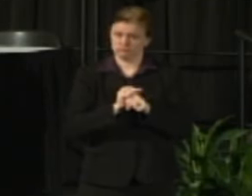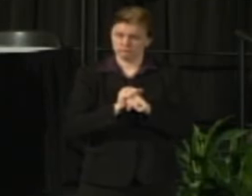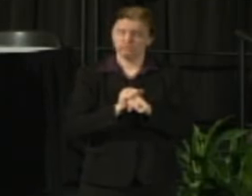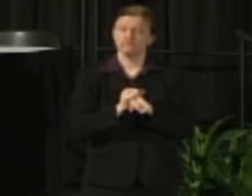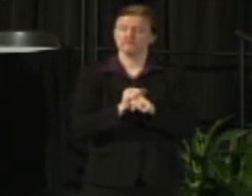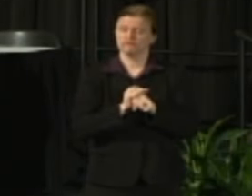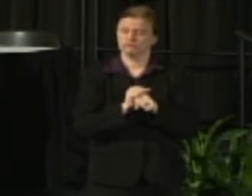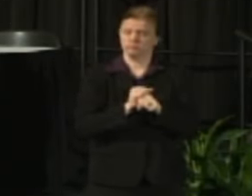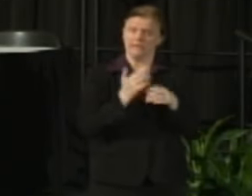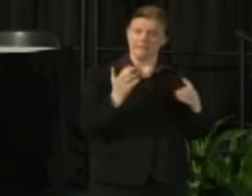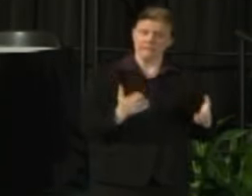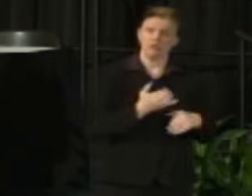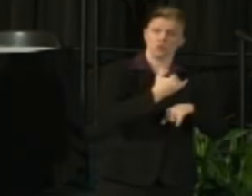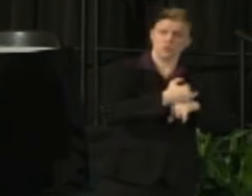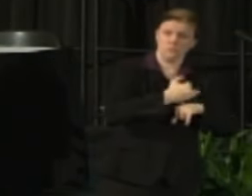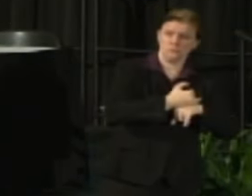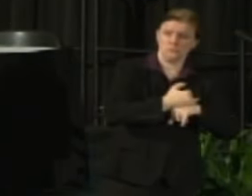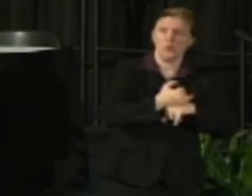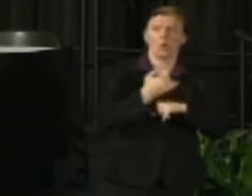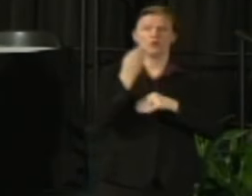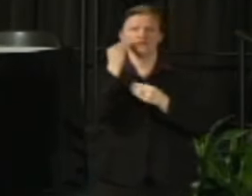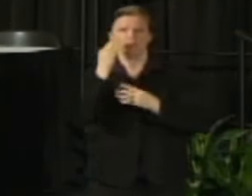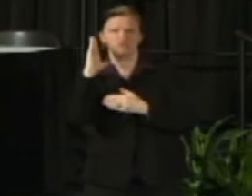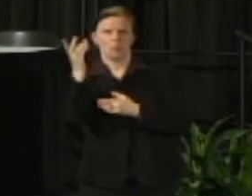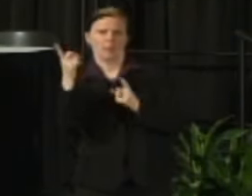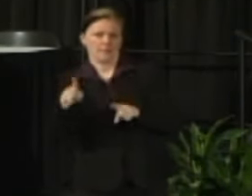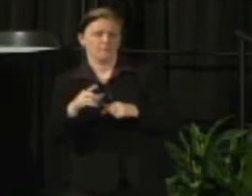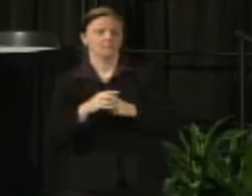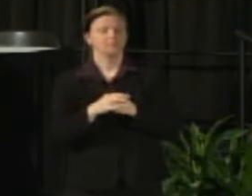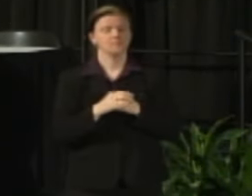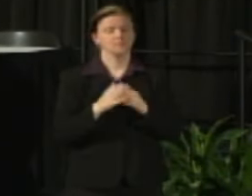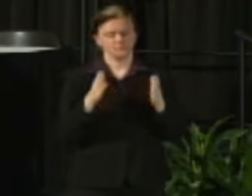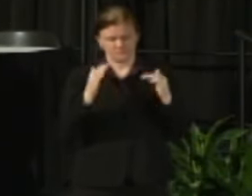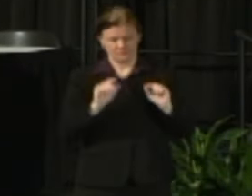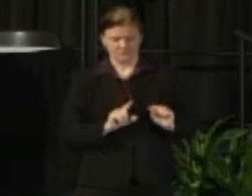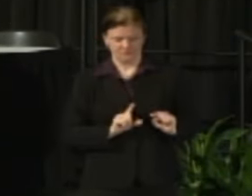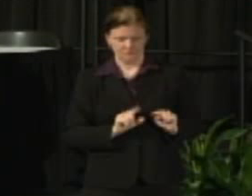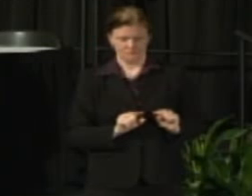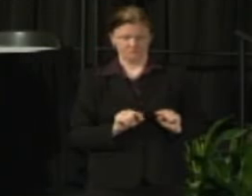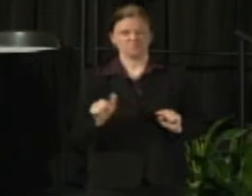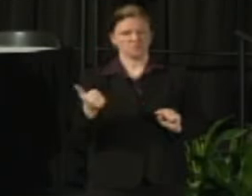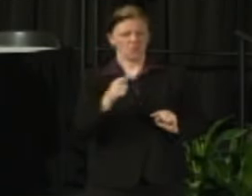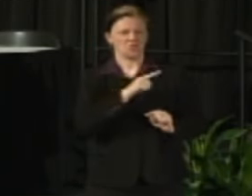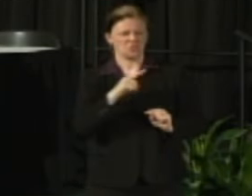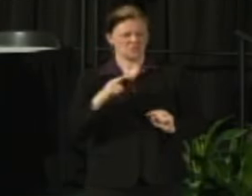or information that is coming their way and then links to the other legislative offices.